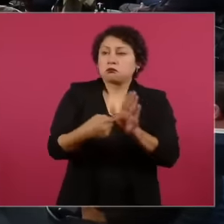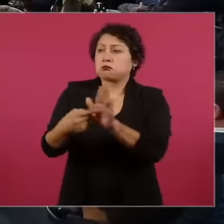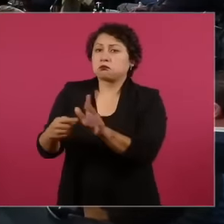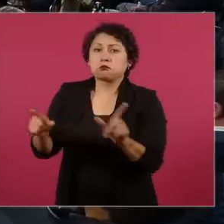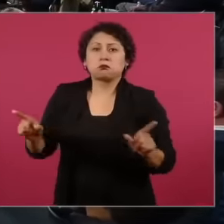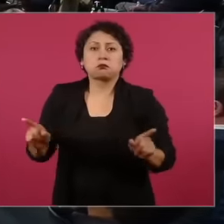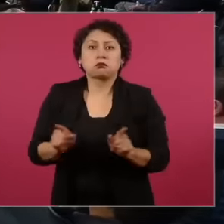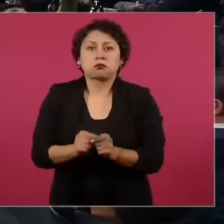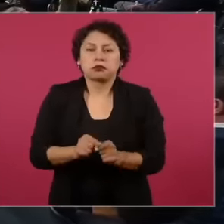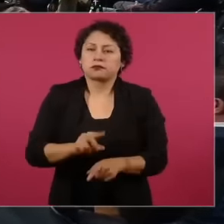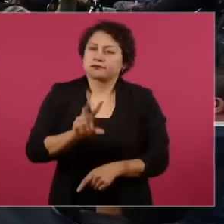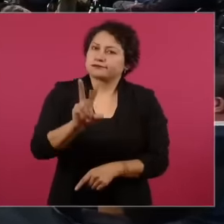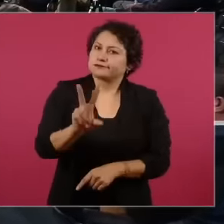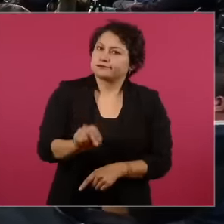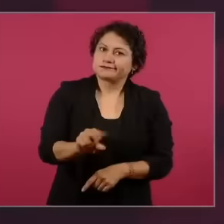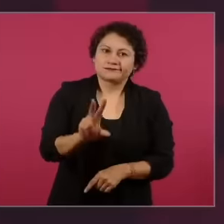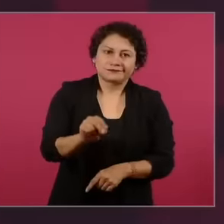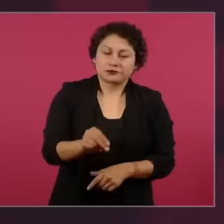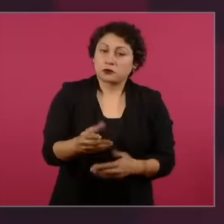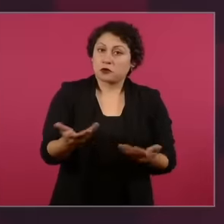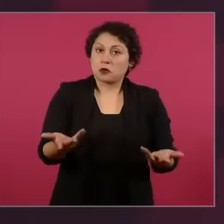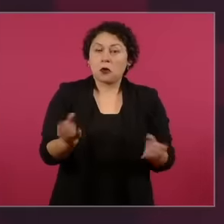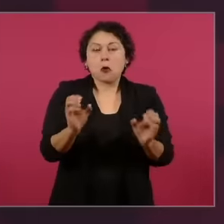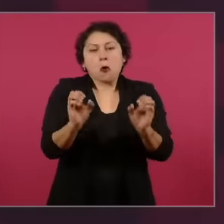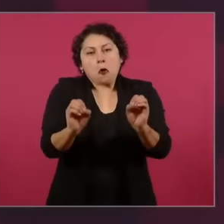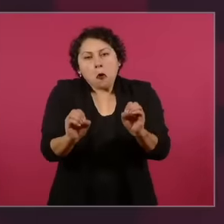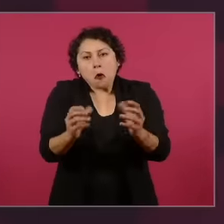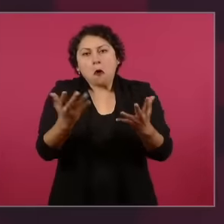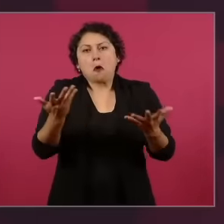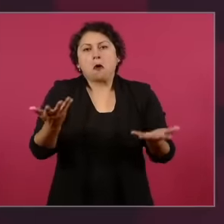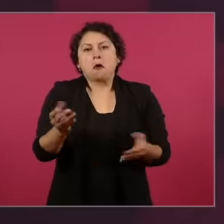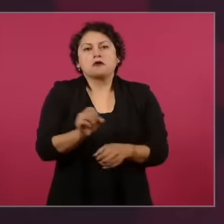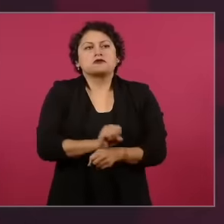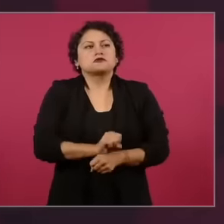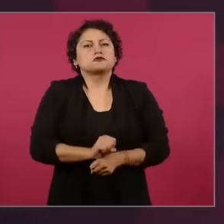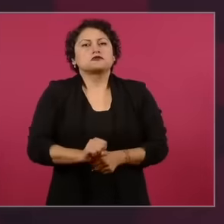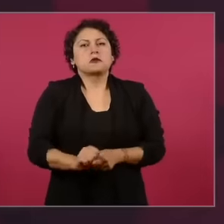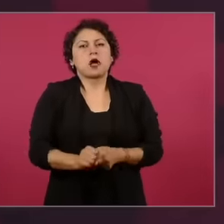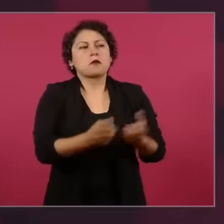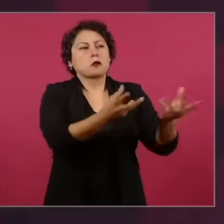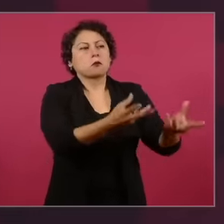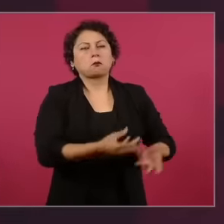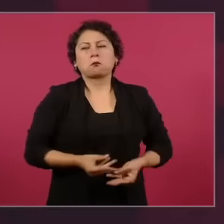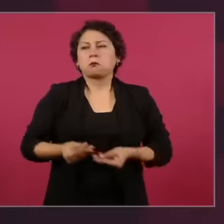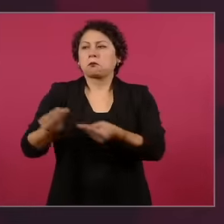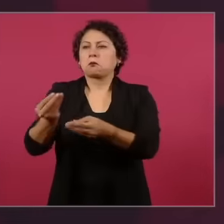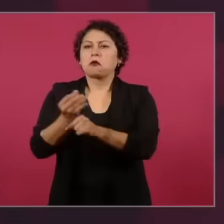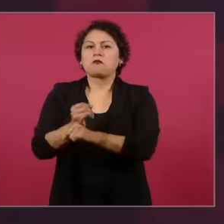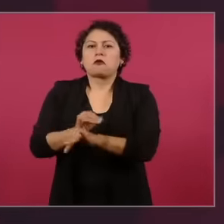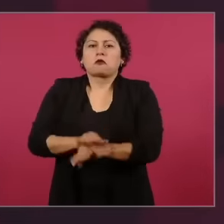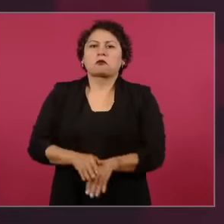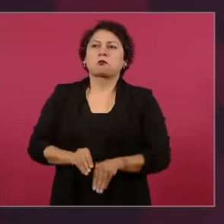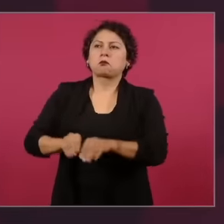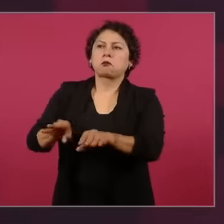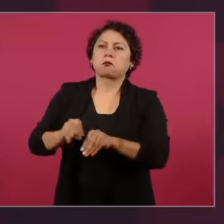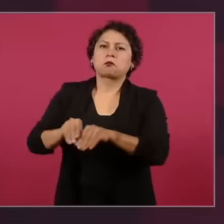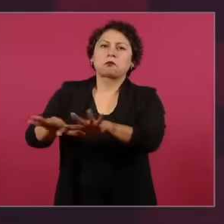much less simply being a transmitter of information, but rather involves as its